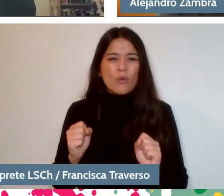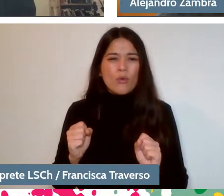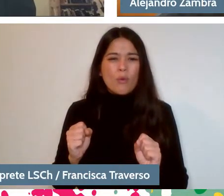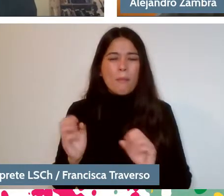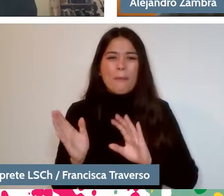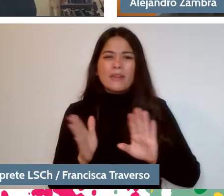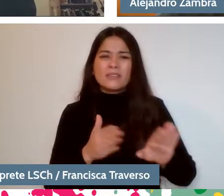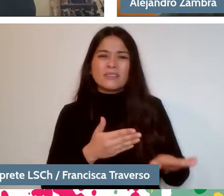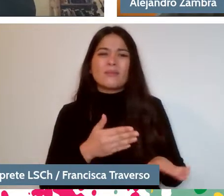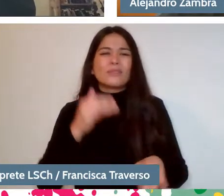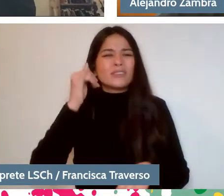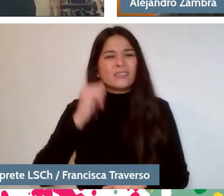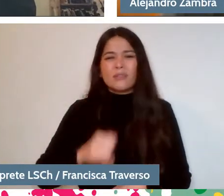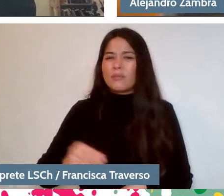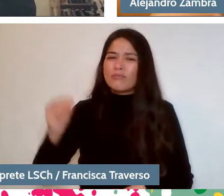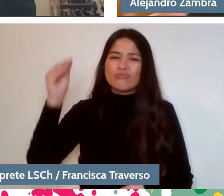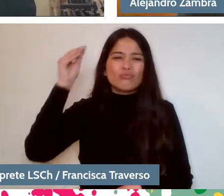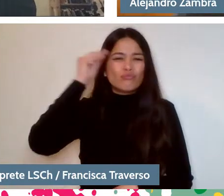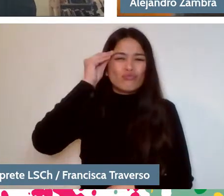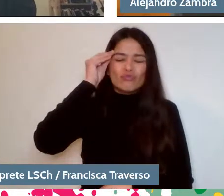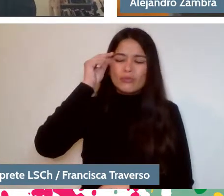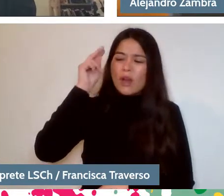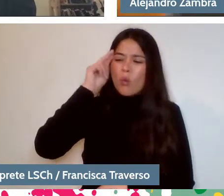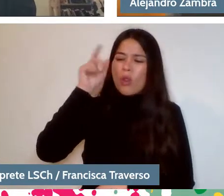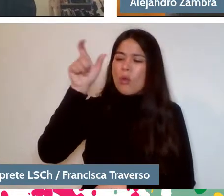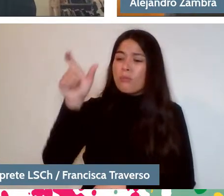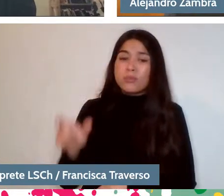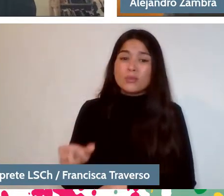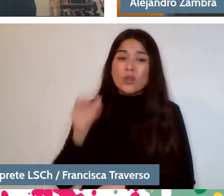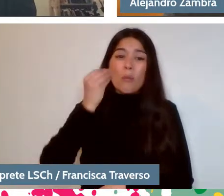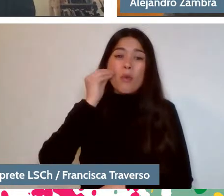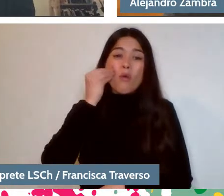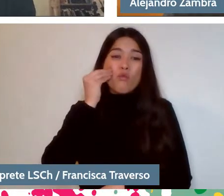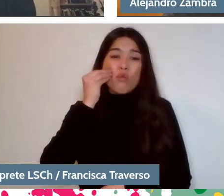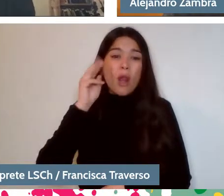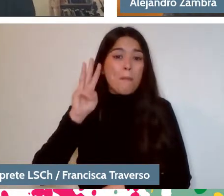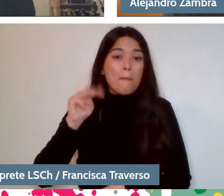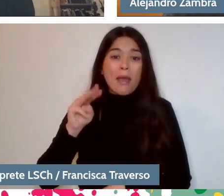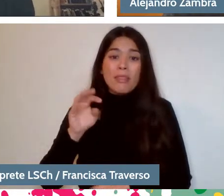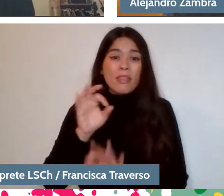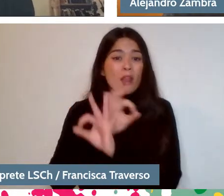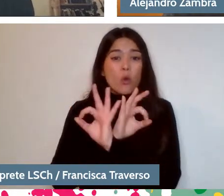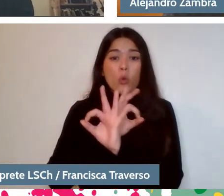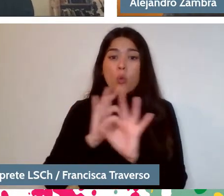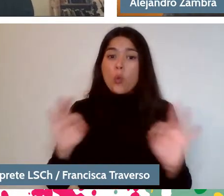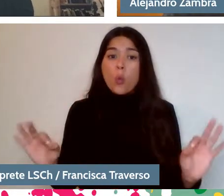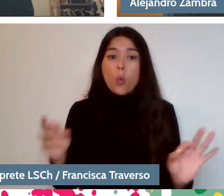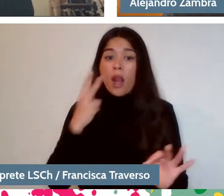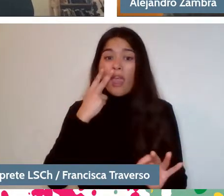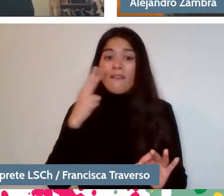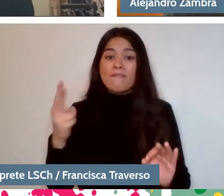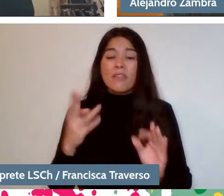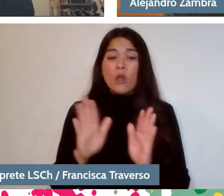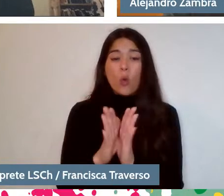who I never saw with a book in her hands and yet